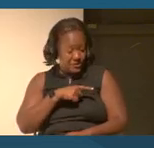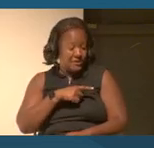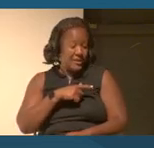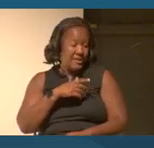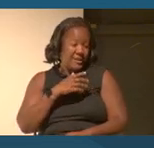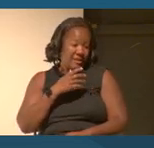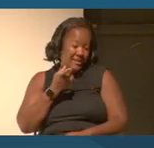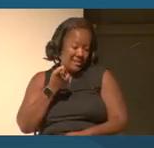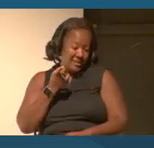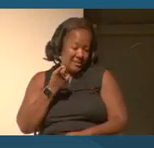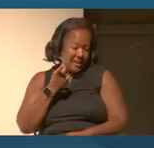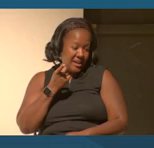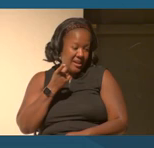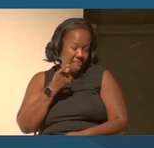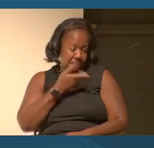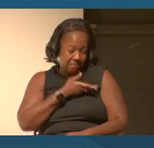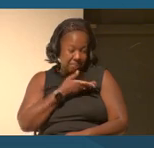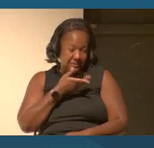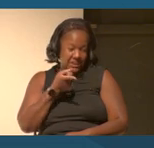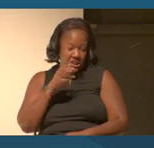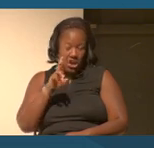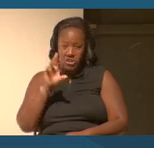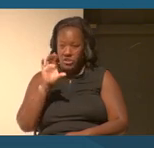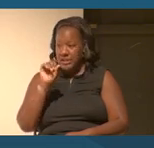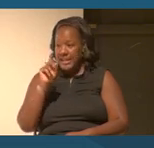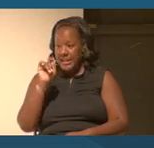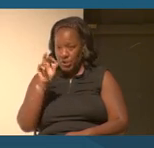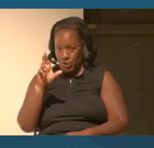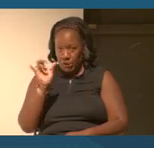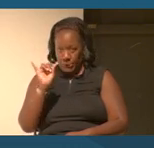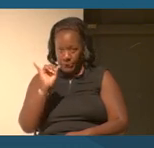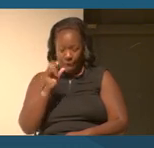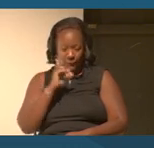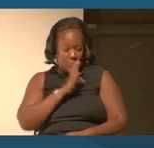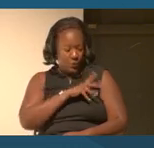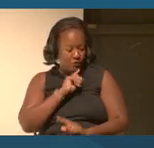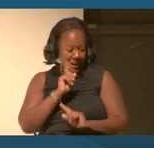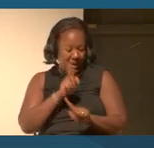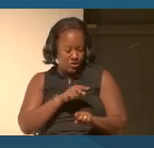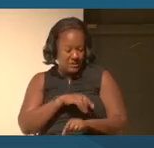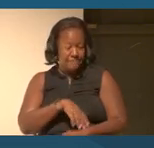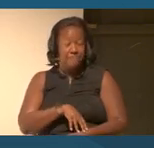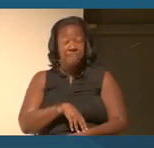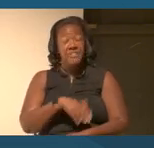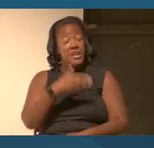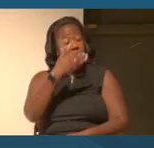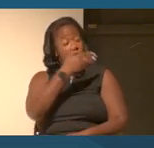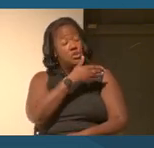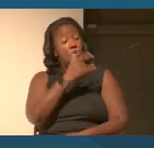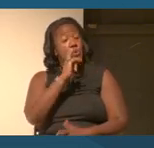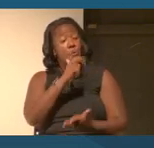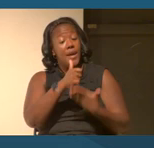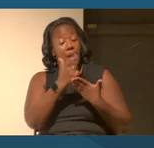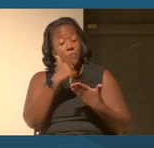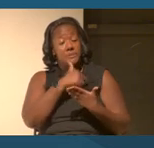So, two things that I wanna carry forward. So, Thea you really helped us think about the aspect of count.